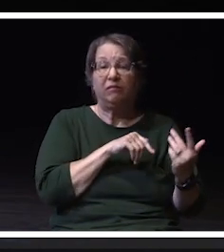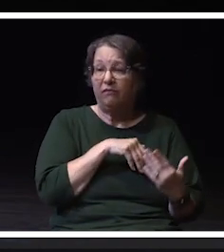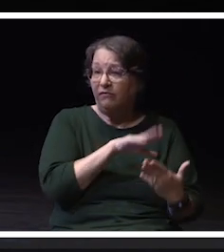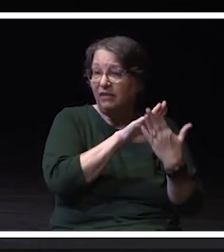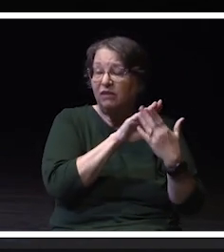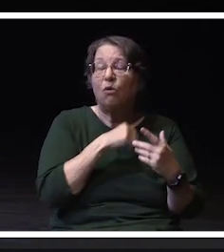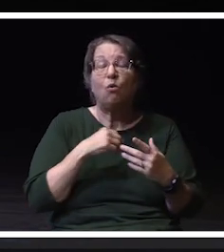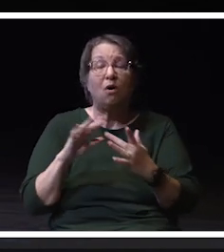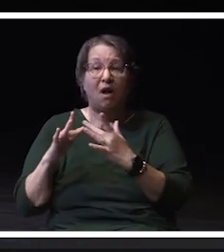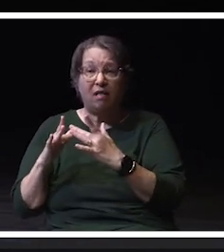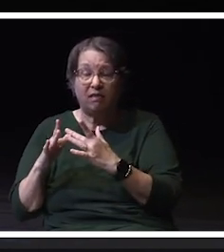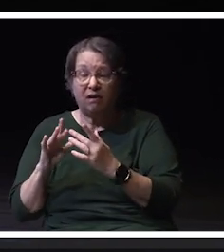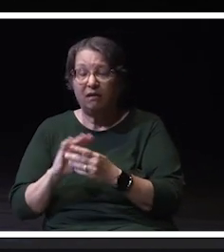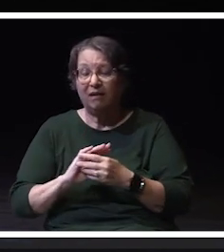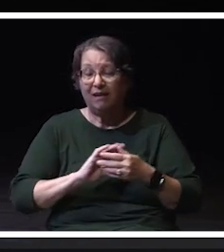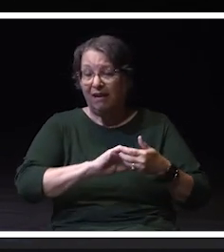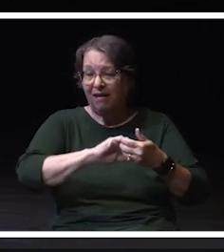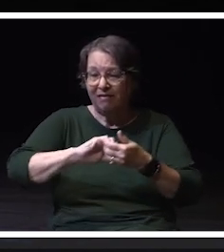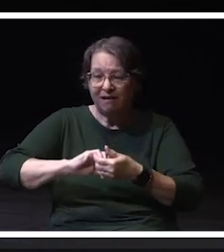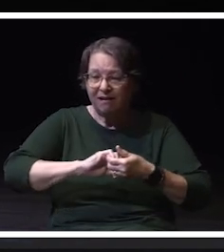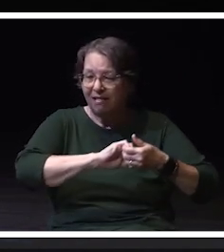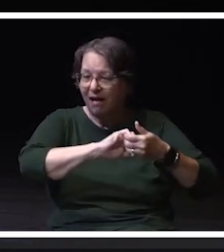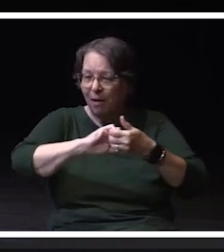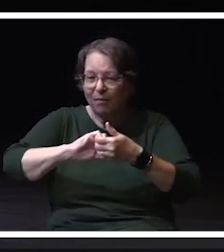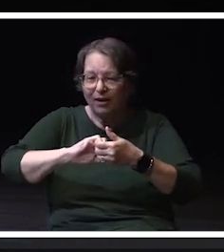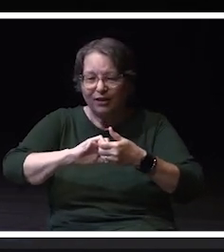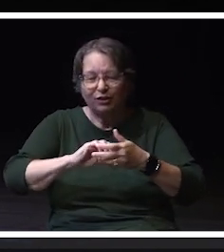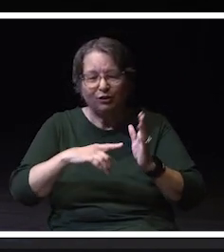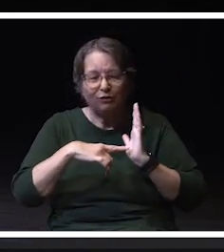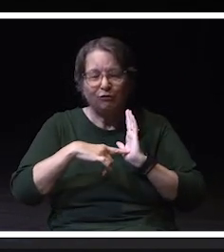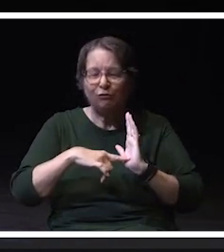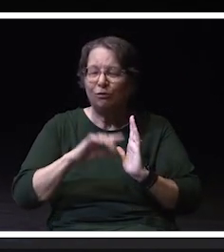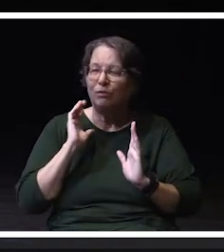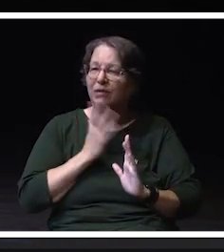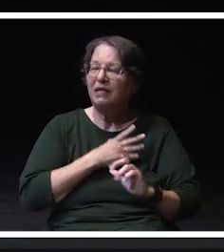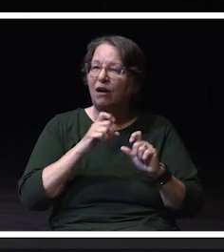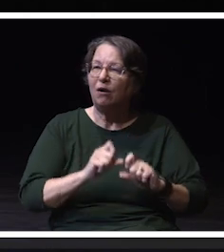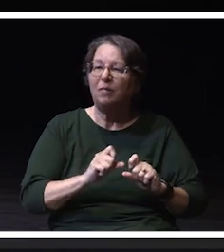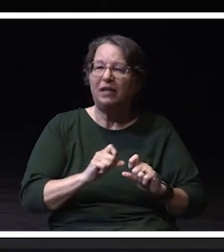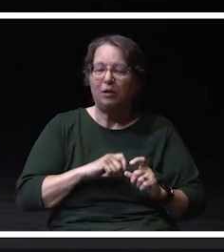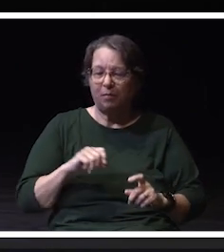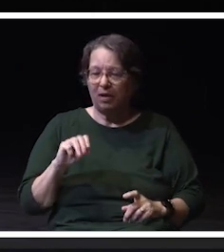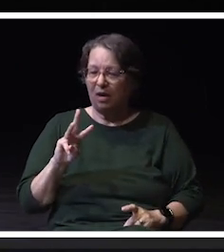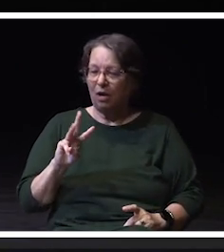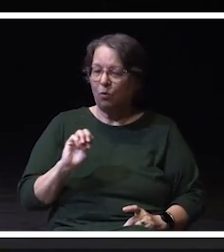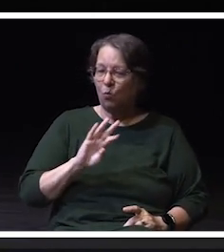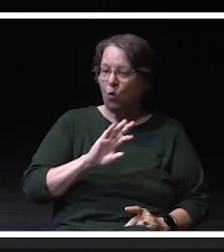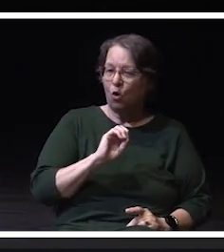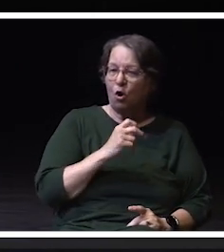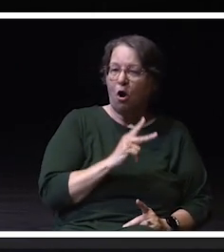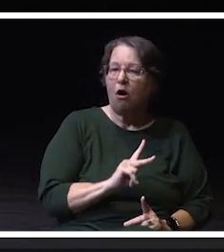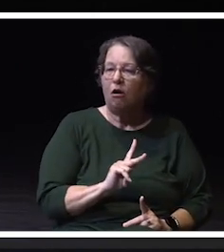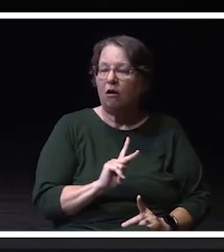speaks volumes to our ability to be Warhawk Bold. I also had the